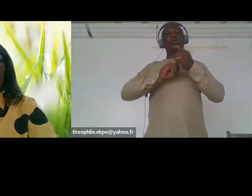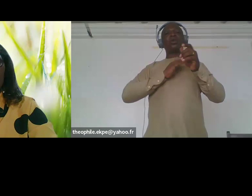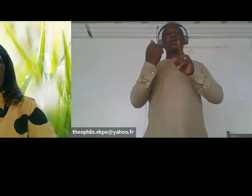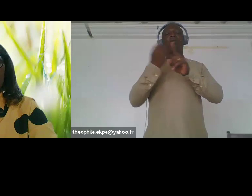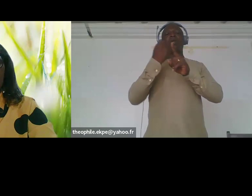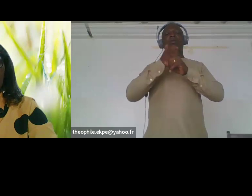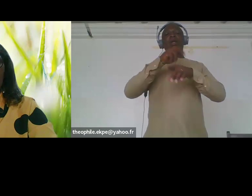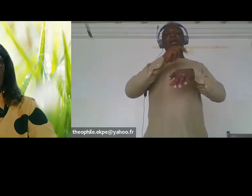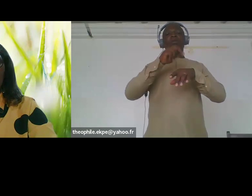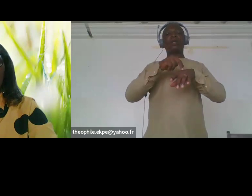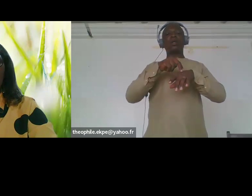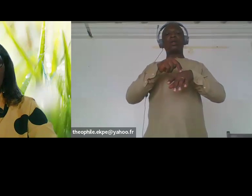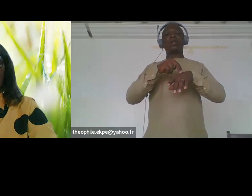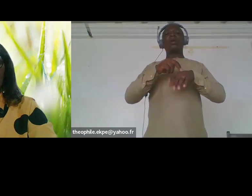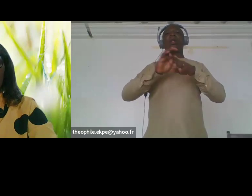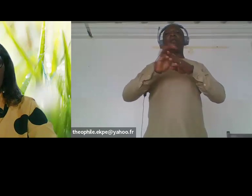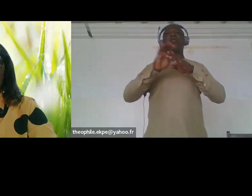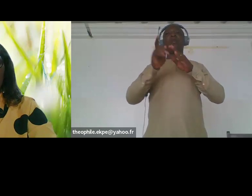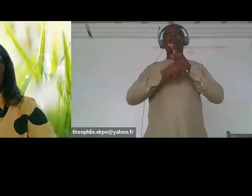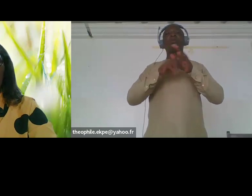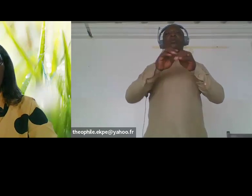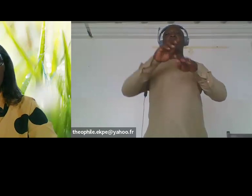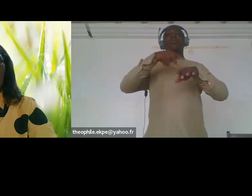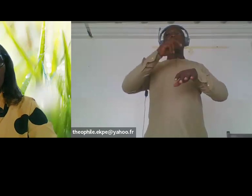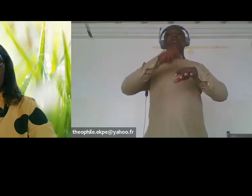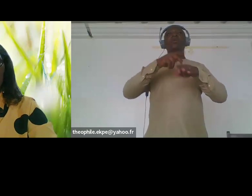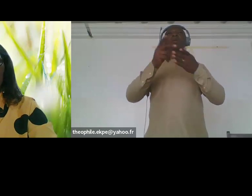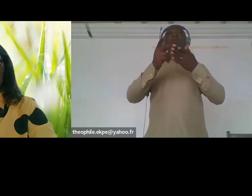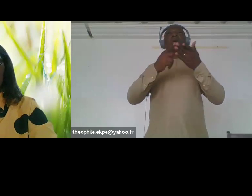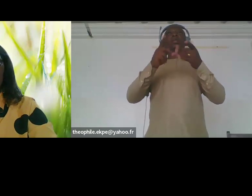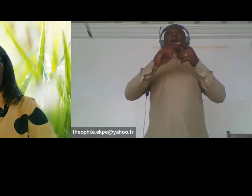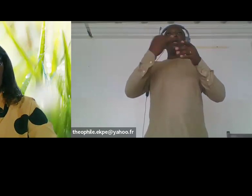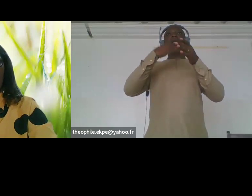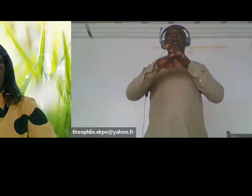facilitators girls and women with disabilities and we have those with